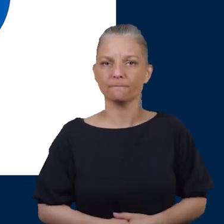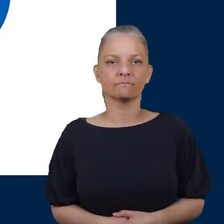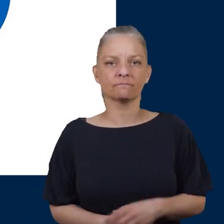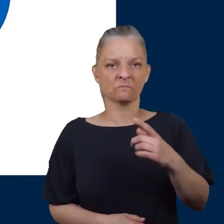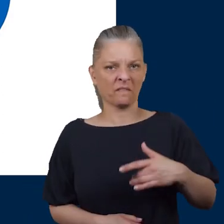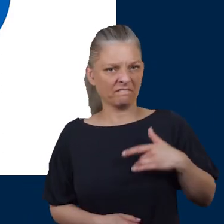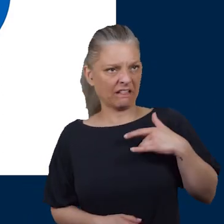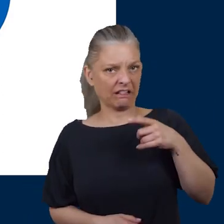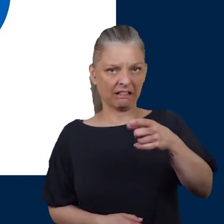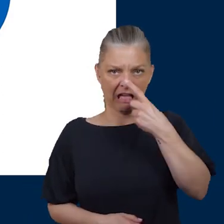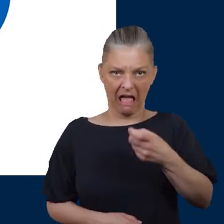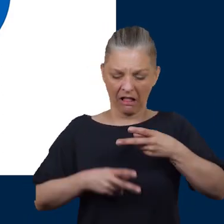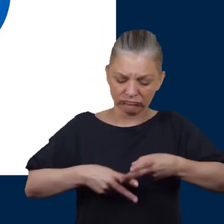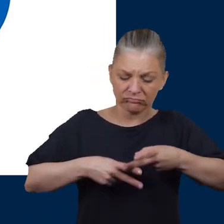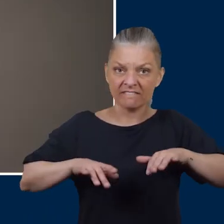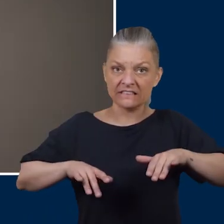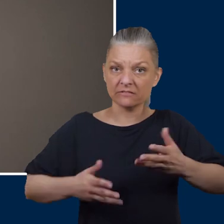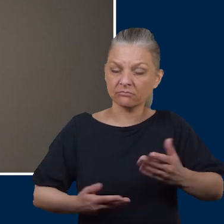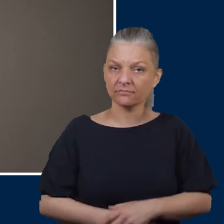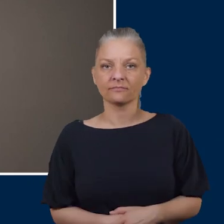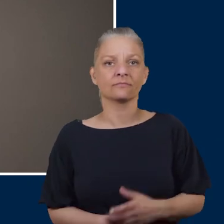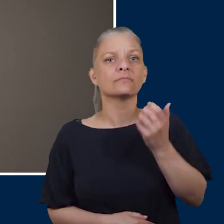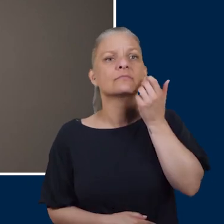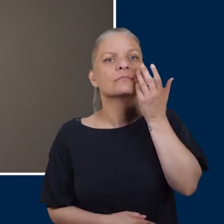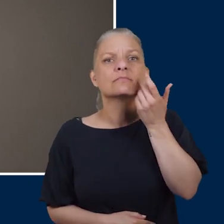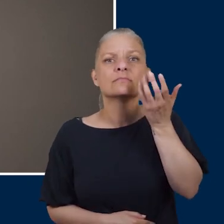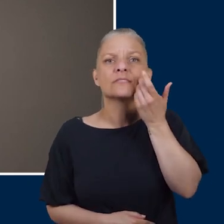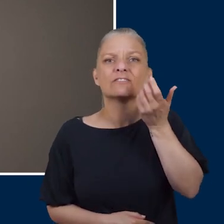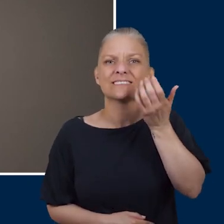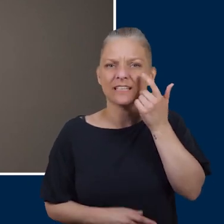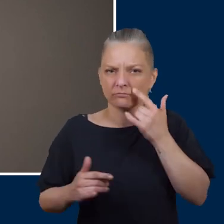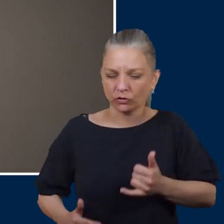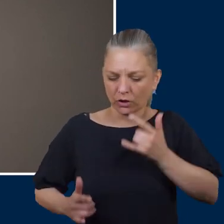How do you think you can care for your feet? By carrying out daily foot checks and foot care